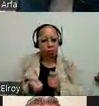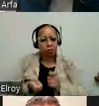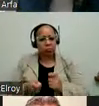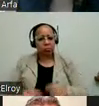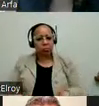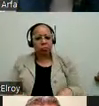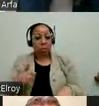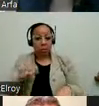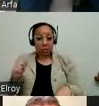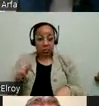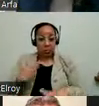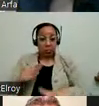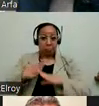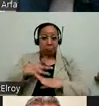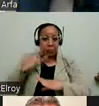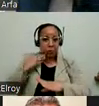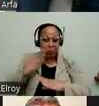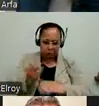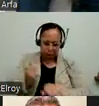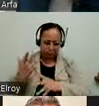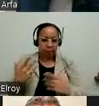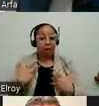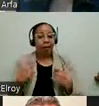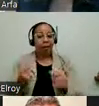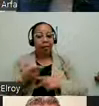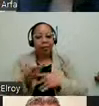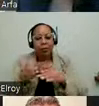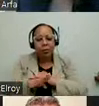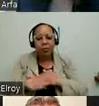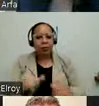that they may have experienced. And clear access, civil rights violations